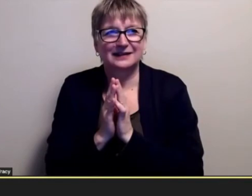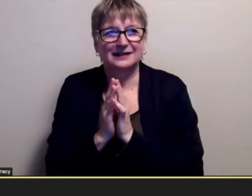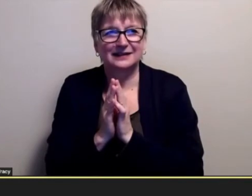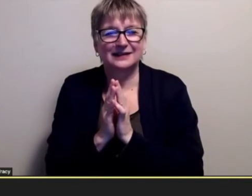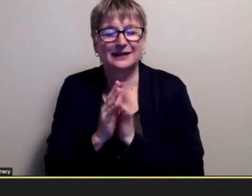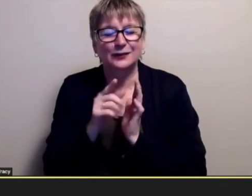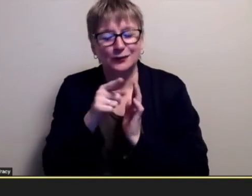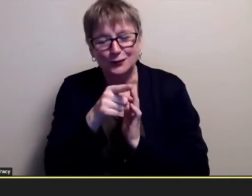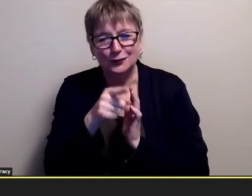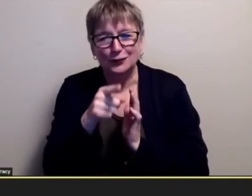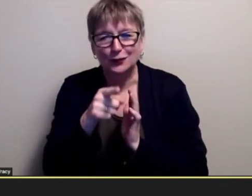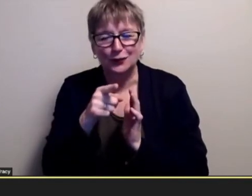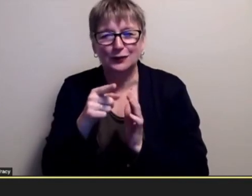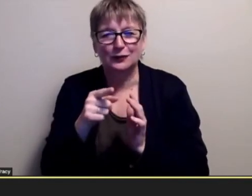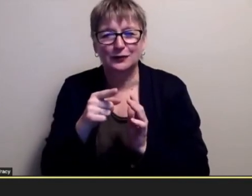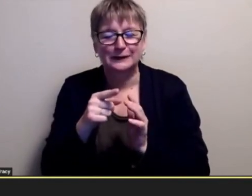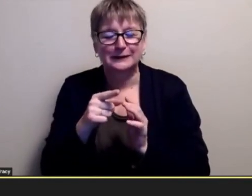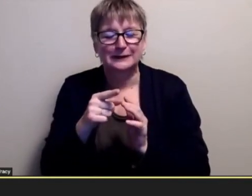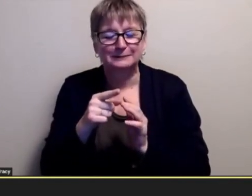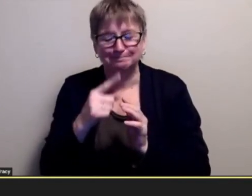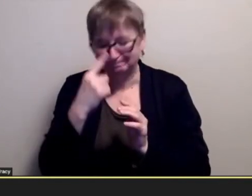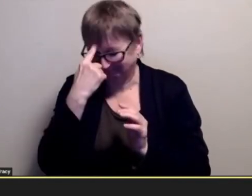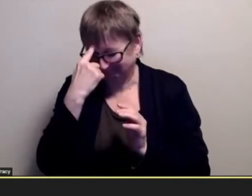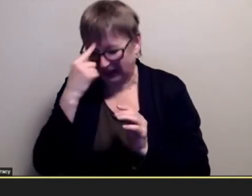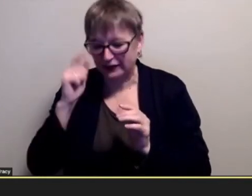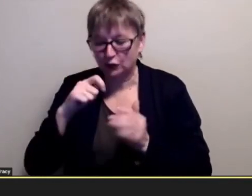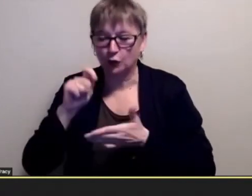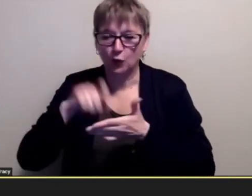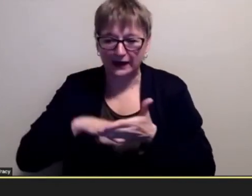made me realize that i should write you know something that speaks to me